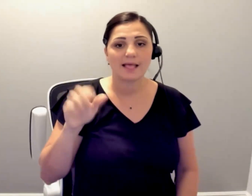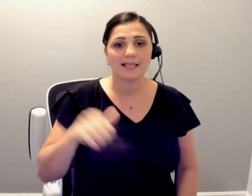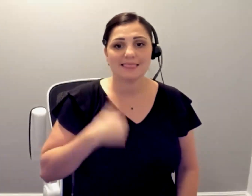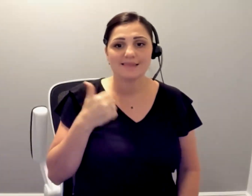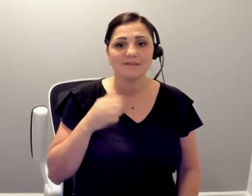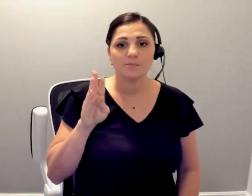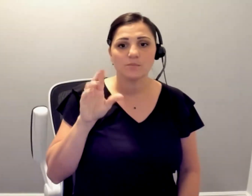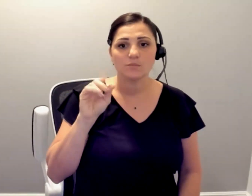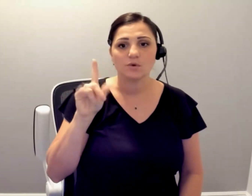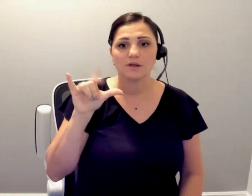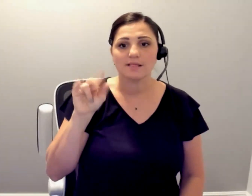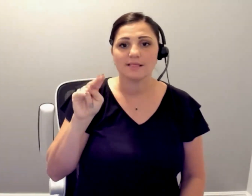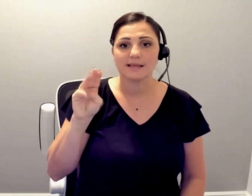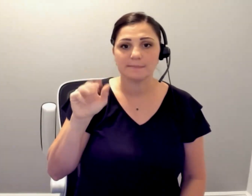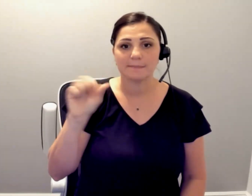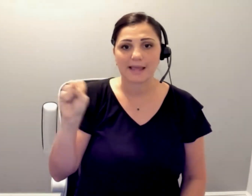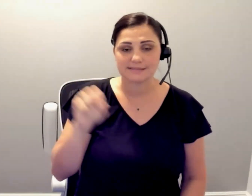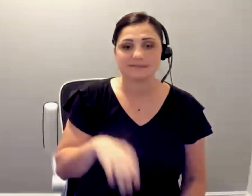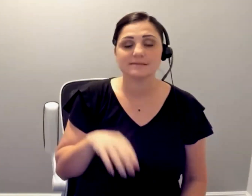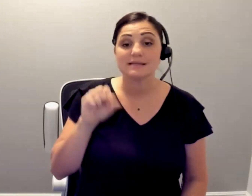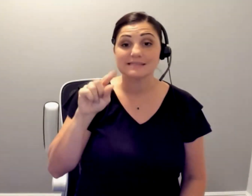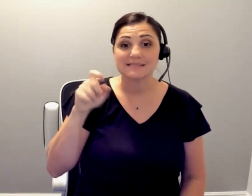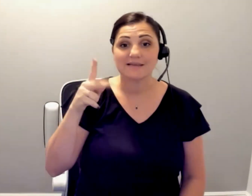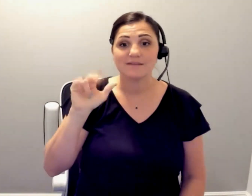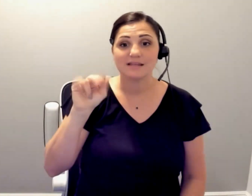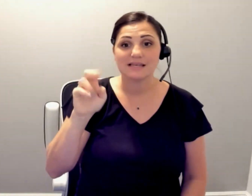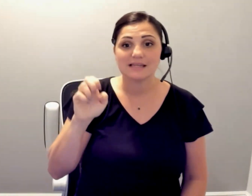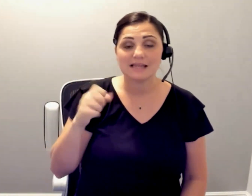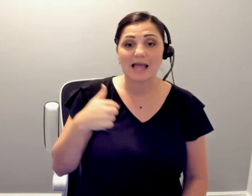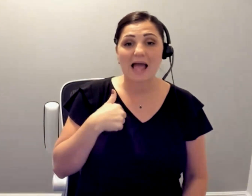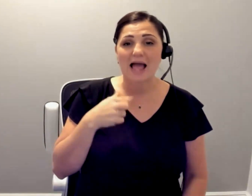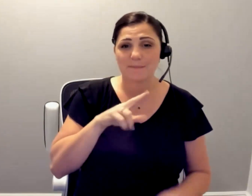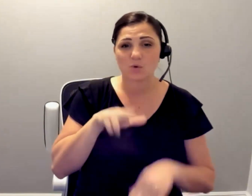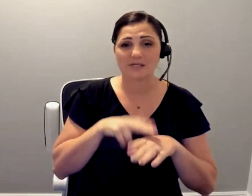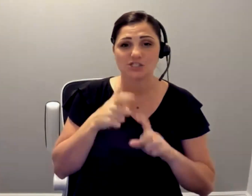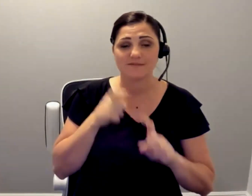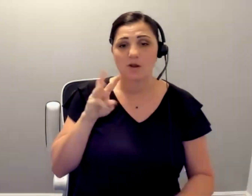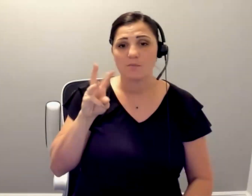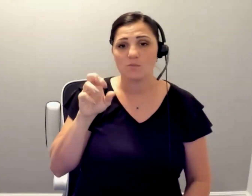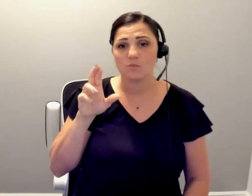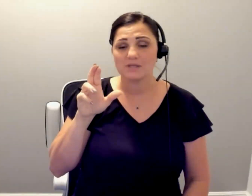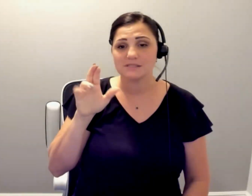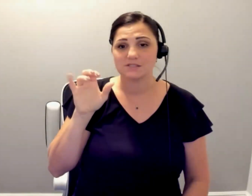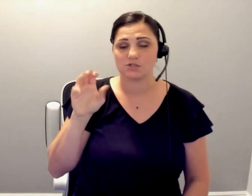: Ai Live in -- Massachusetts. : Abner. : I live in Brookline Massachusetts.